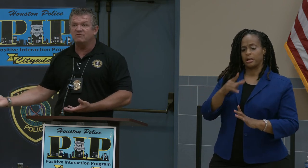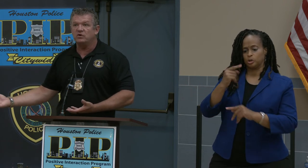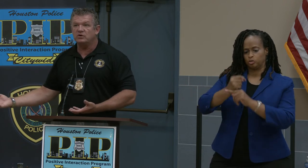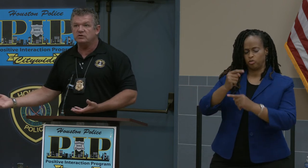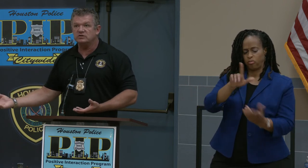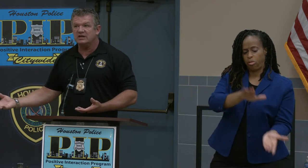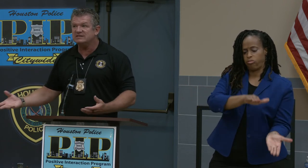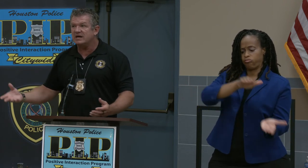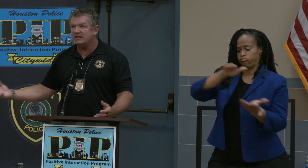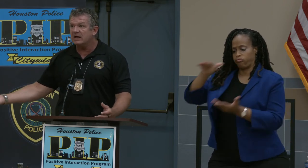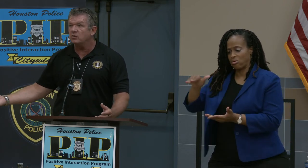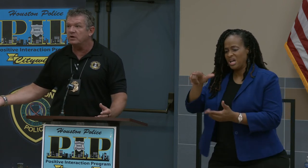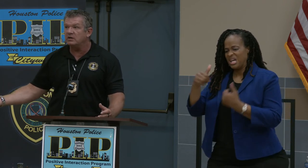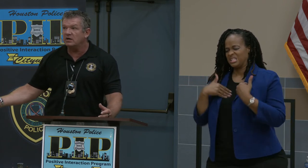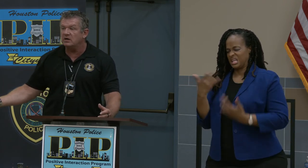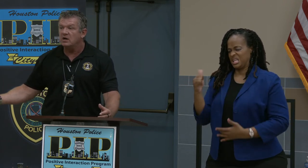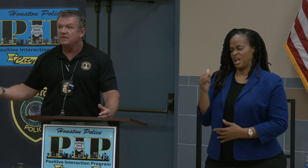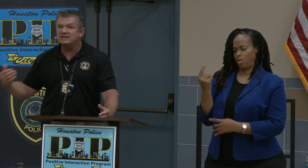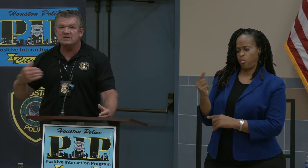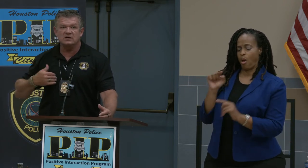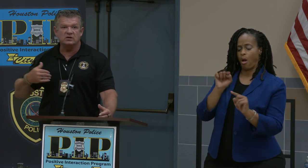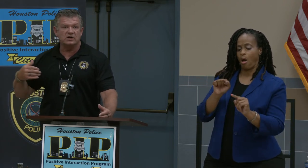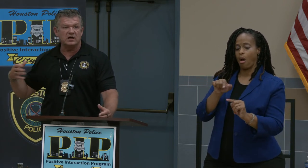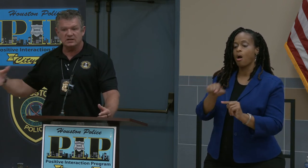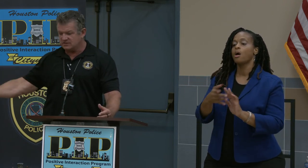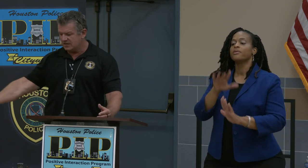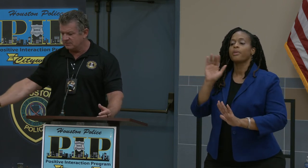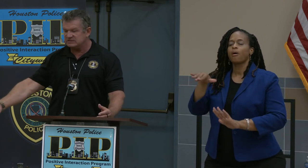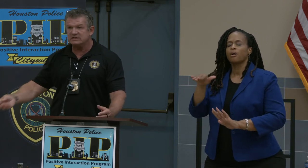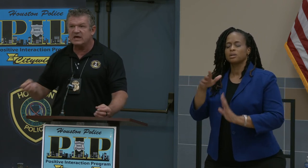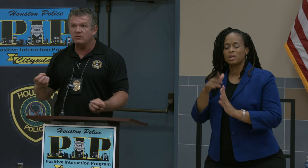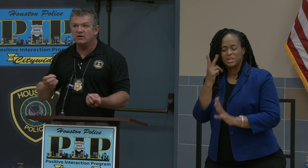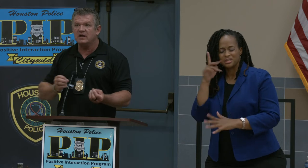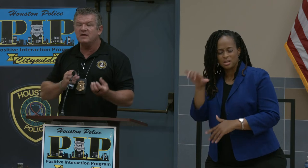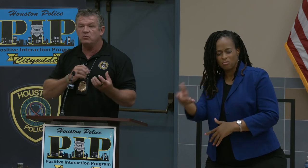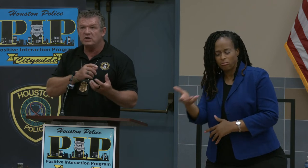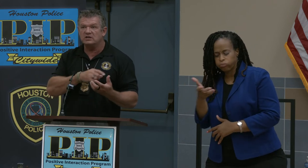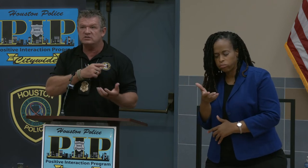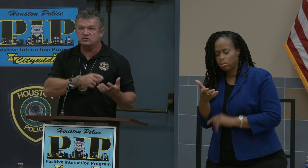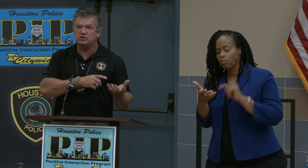converters, and he's got a yellow one in there that's going to alert us. We're going to search